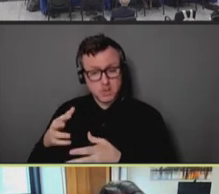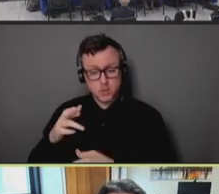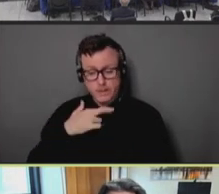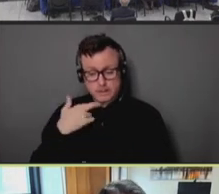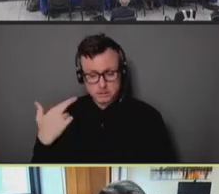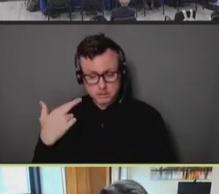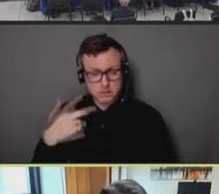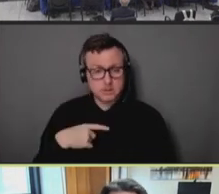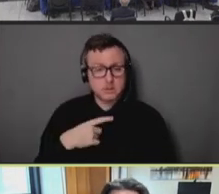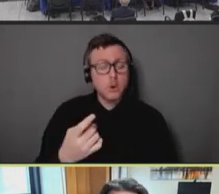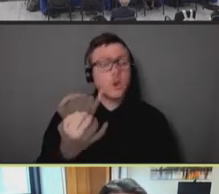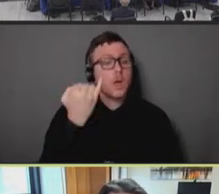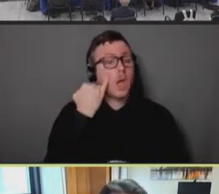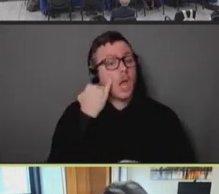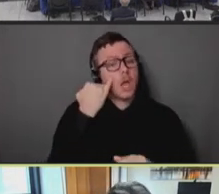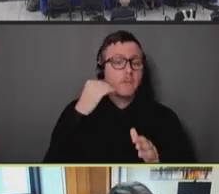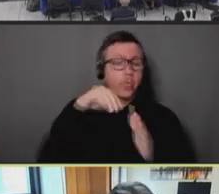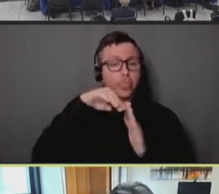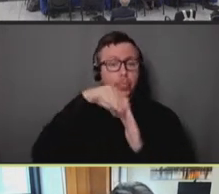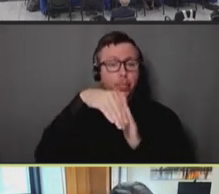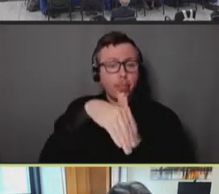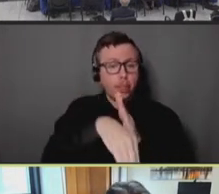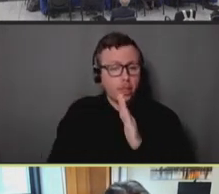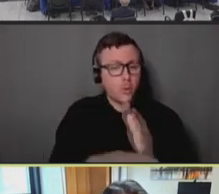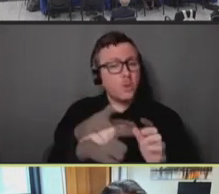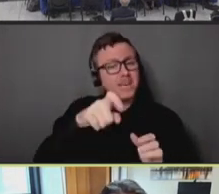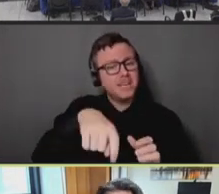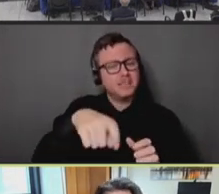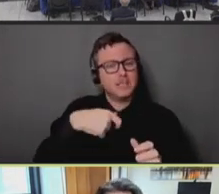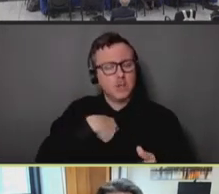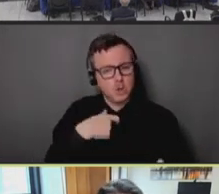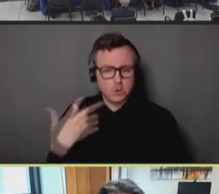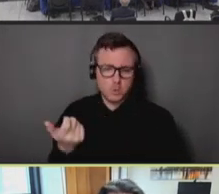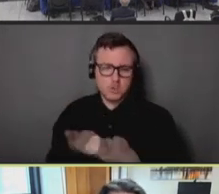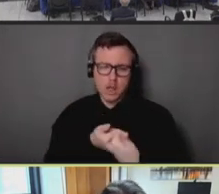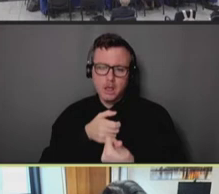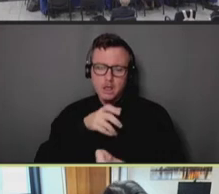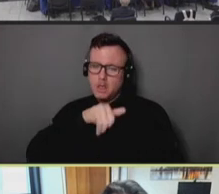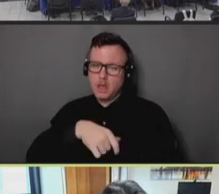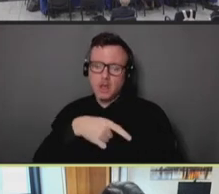we have to work hard to combat the perception that monkeypox is no longer a threat,